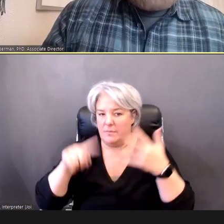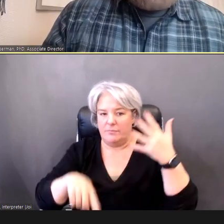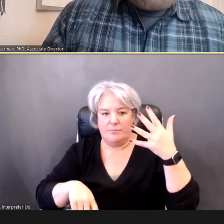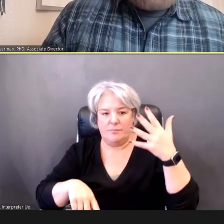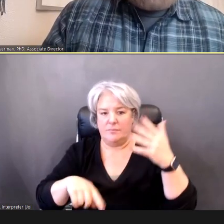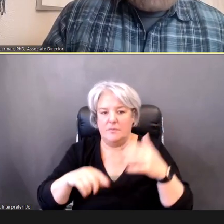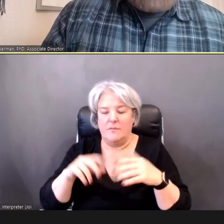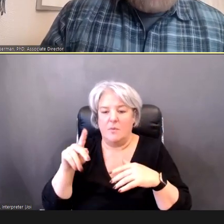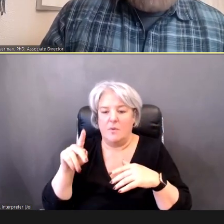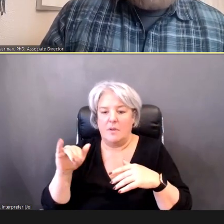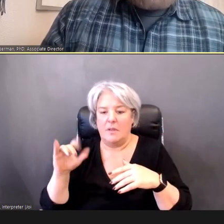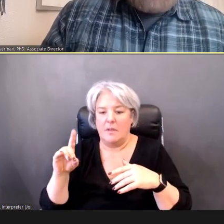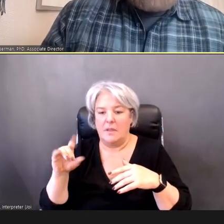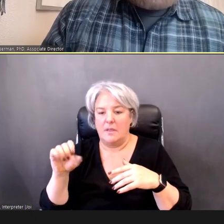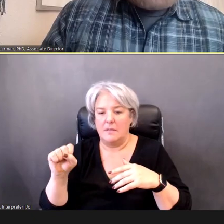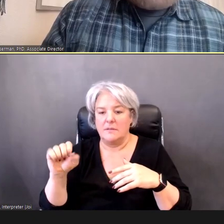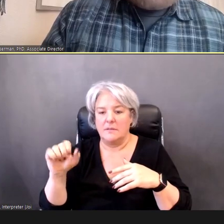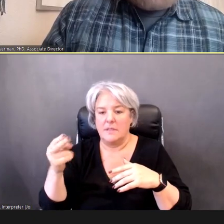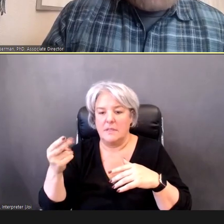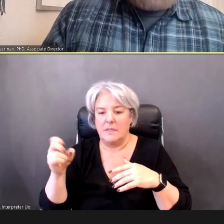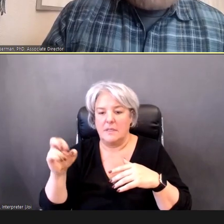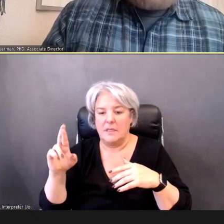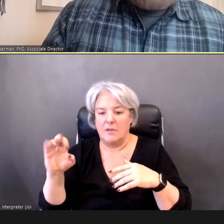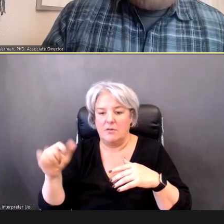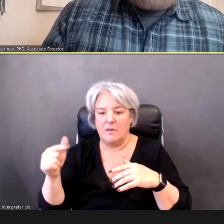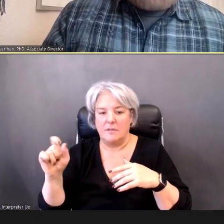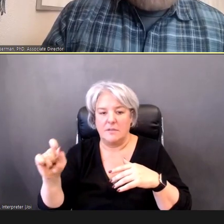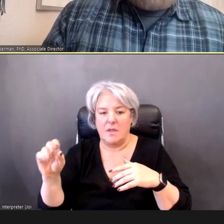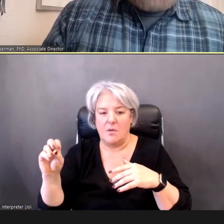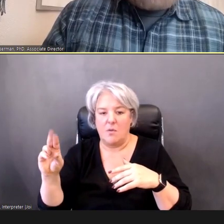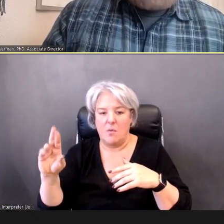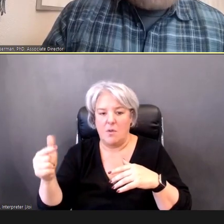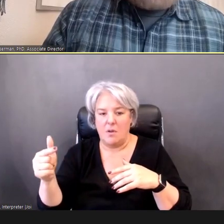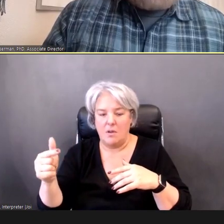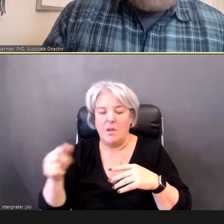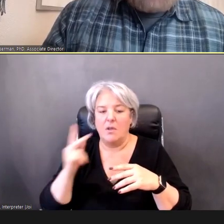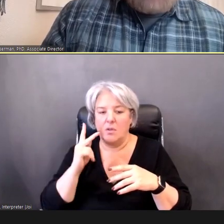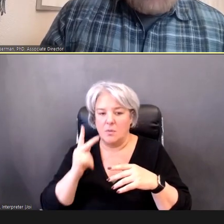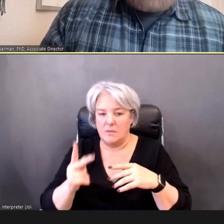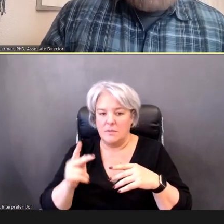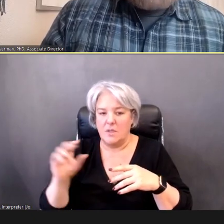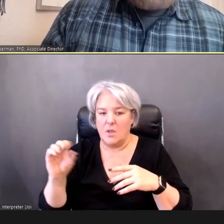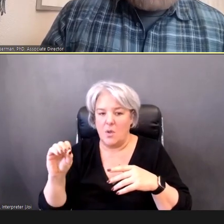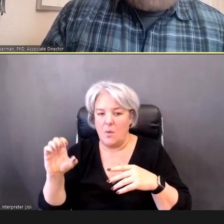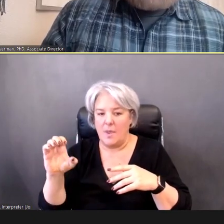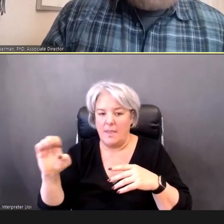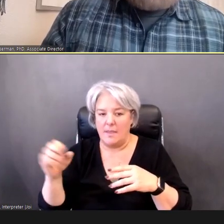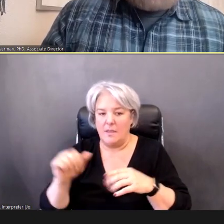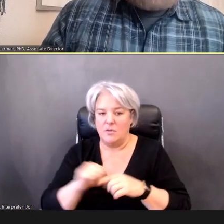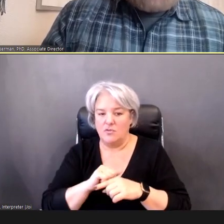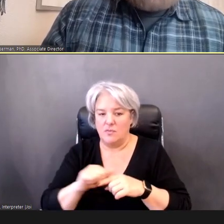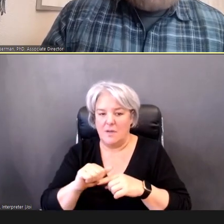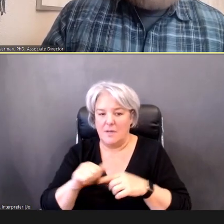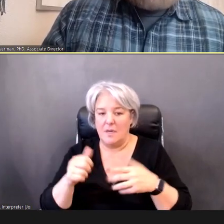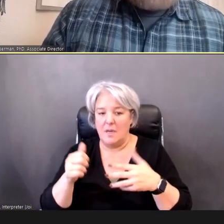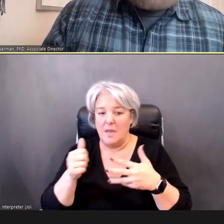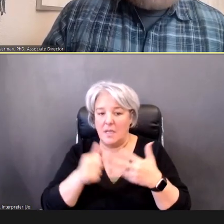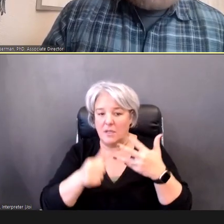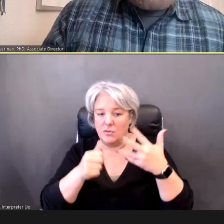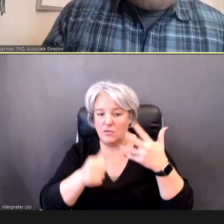Training, you'll find OAE. And under each of these other bullets, you'll find information